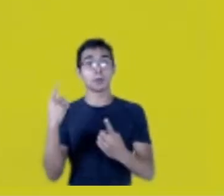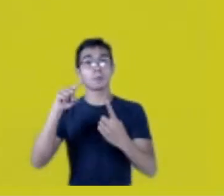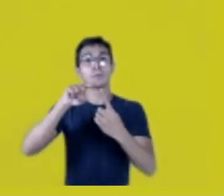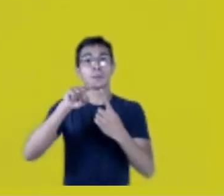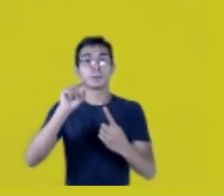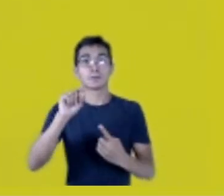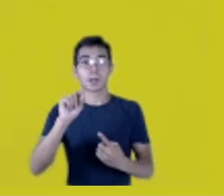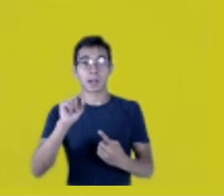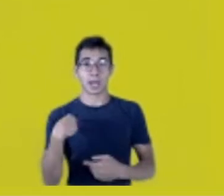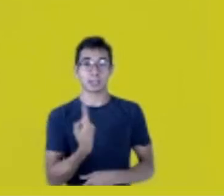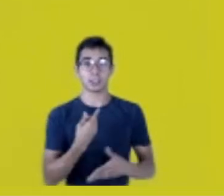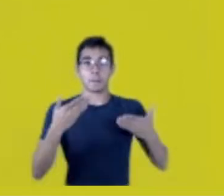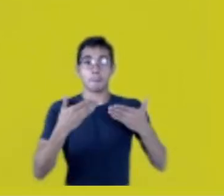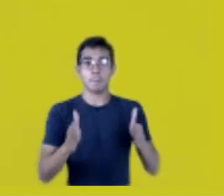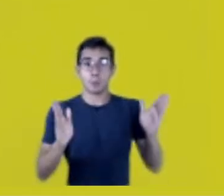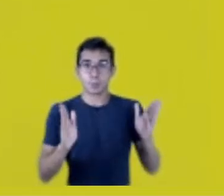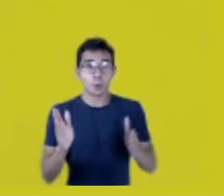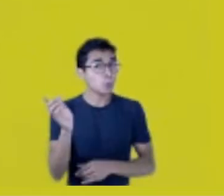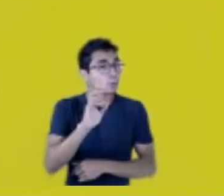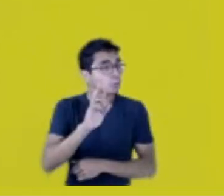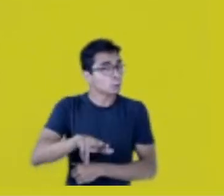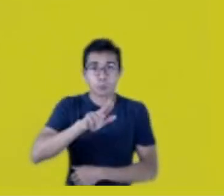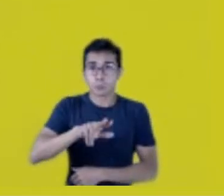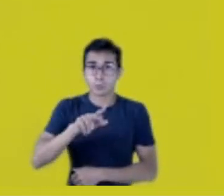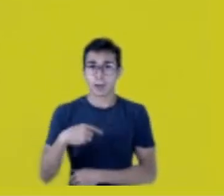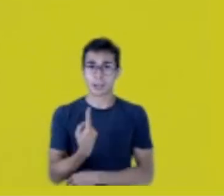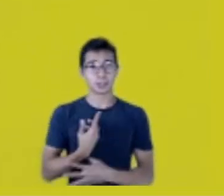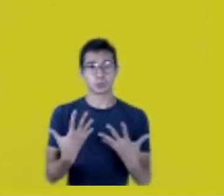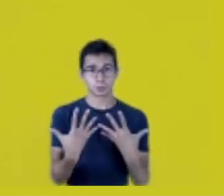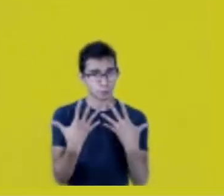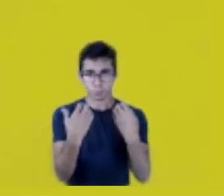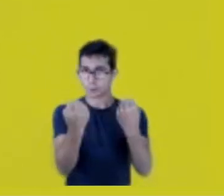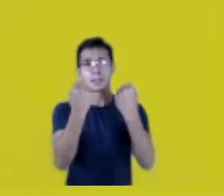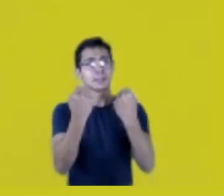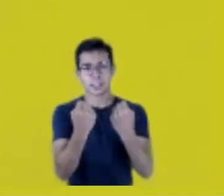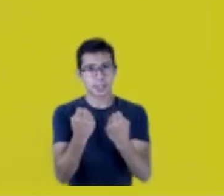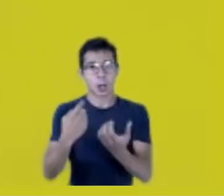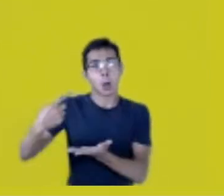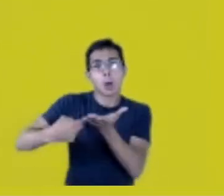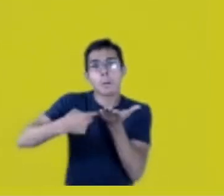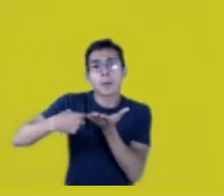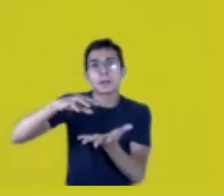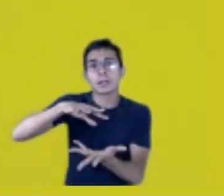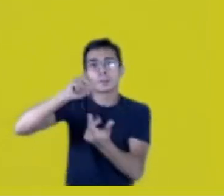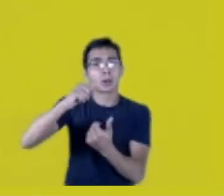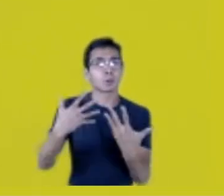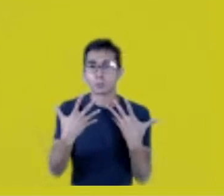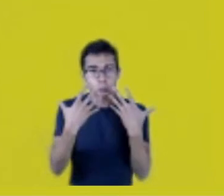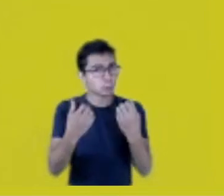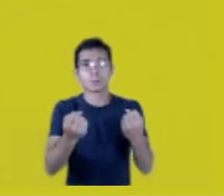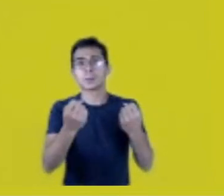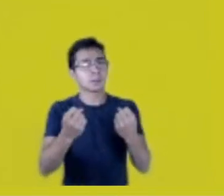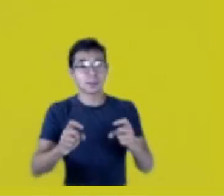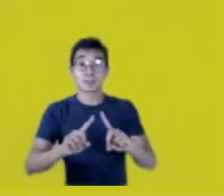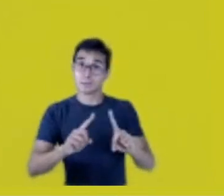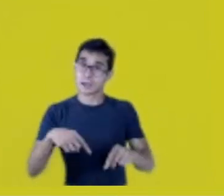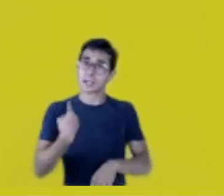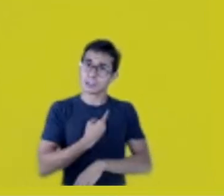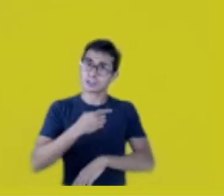Go back and tell them we never agreed on those international conventions, but we’re making sure they’re being followed!”